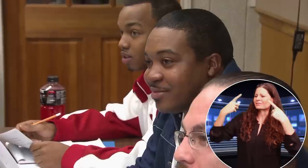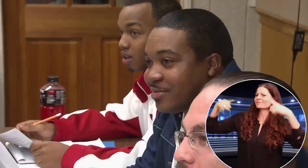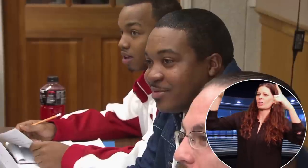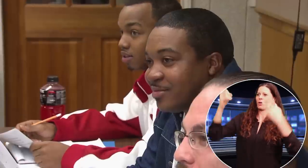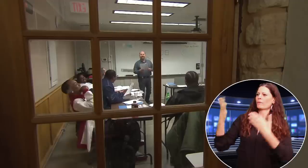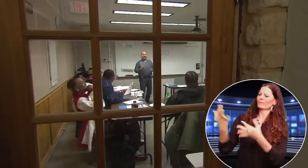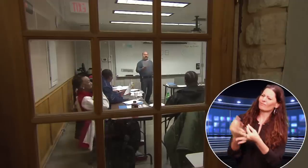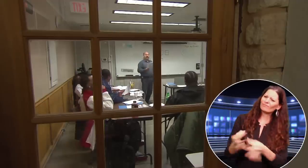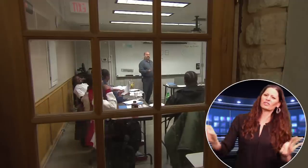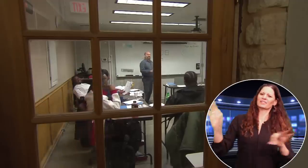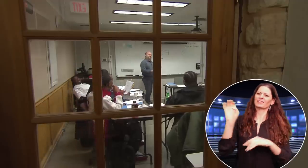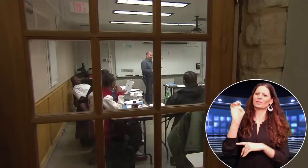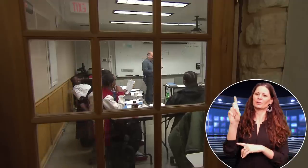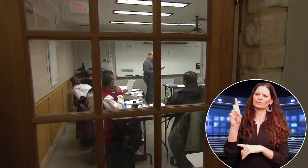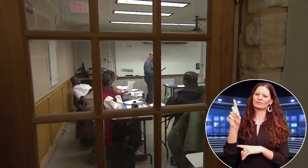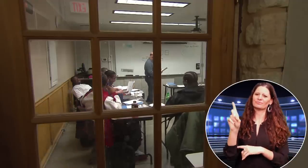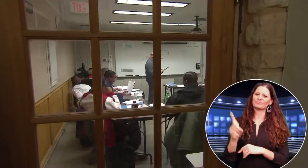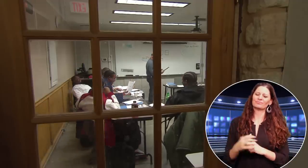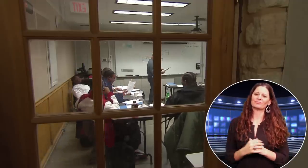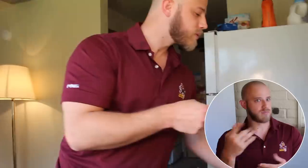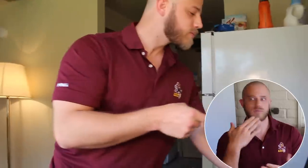offers free education to its students.